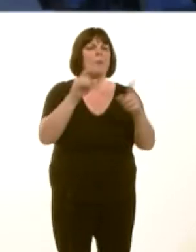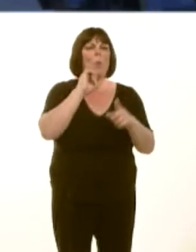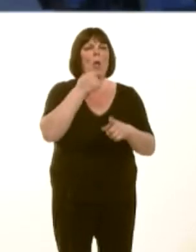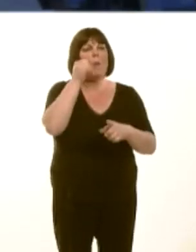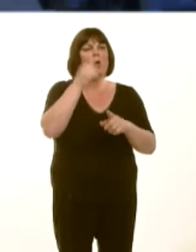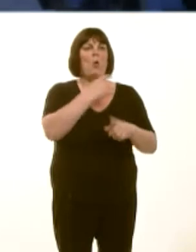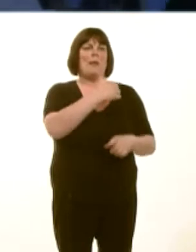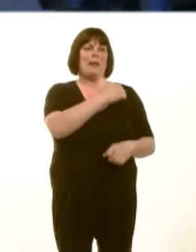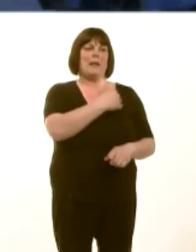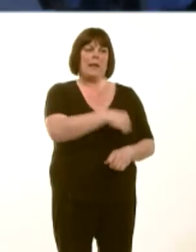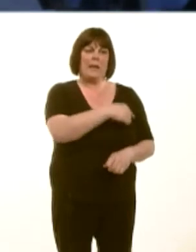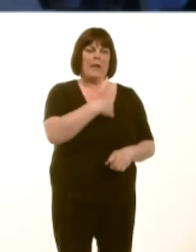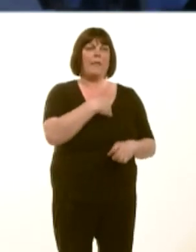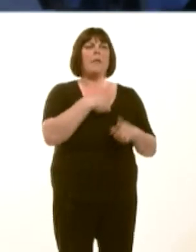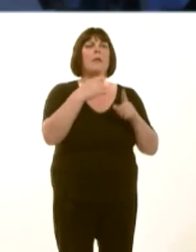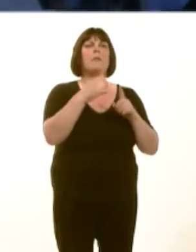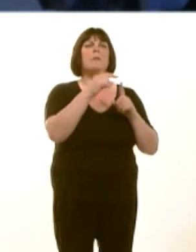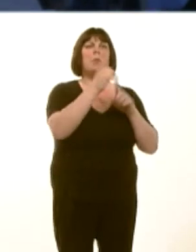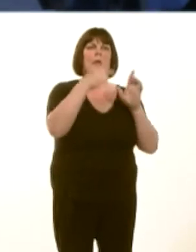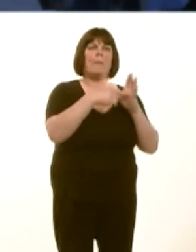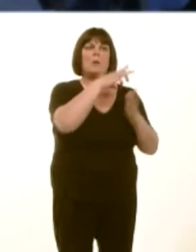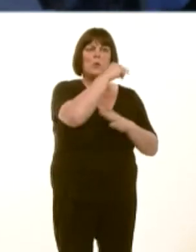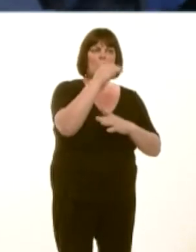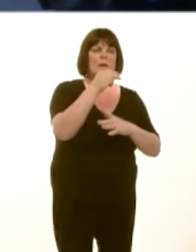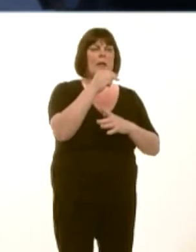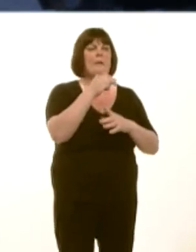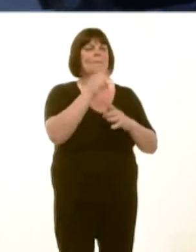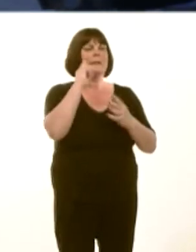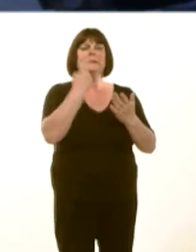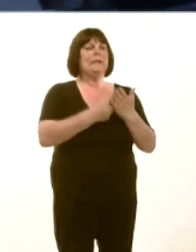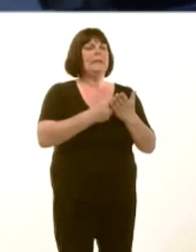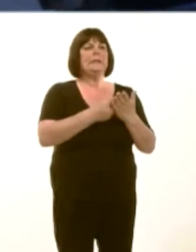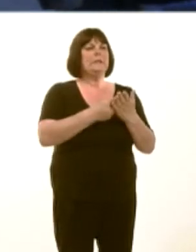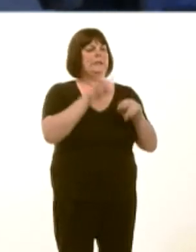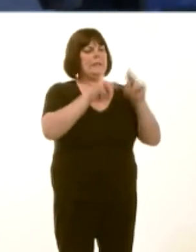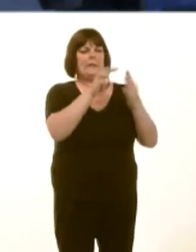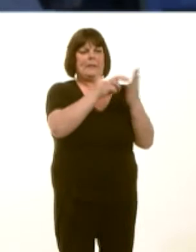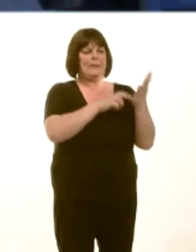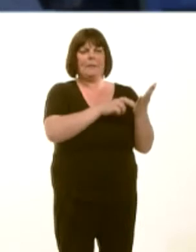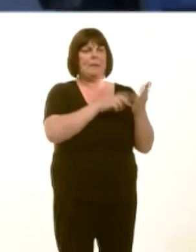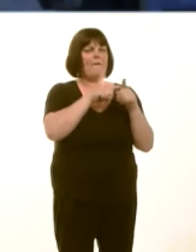opted out of using the Welsh Governmentís toolkit, making their process less transparent and harder to appeal?